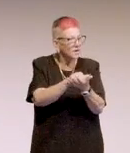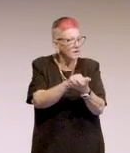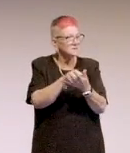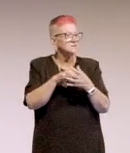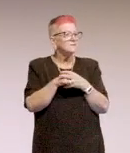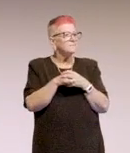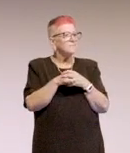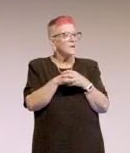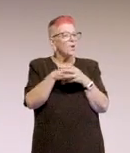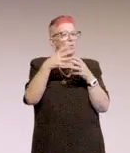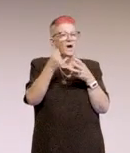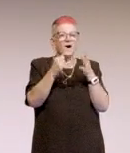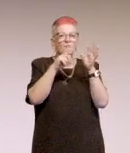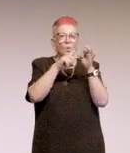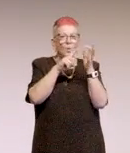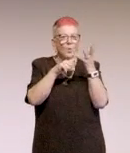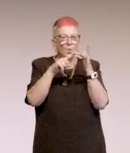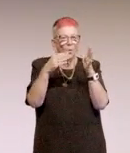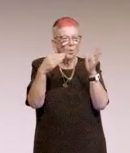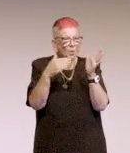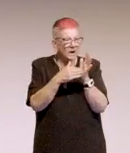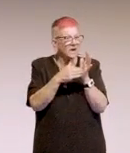We have some spot quizzes. Sometimes we've got time.